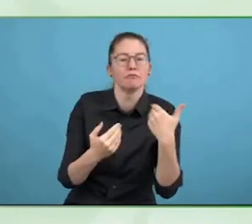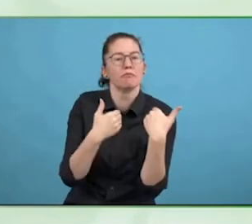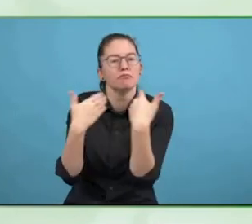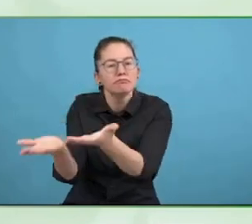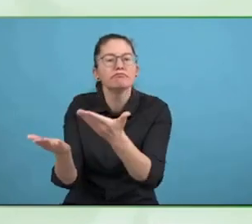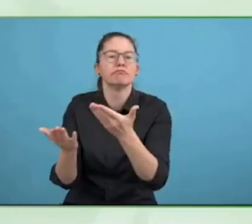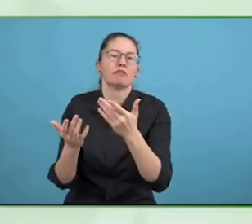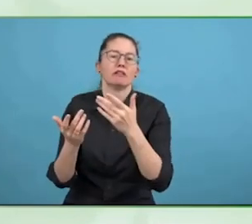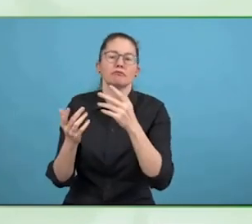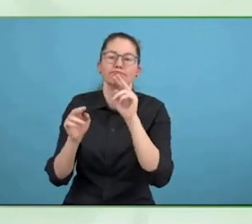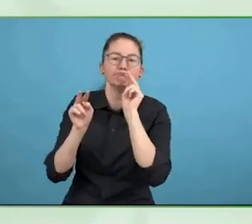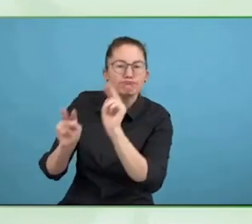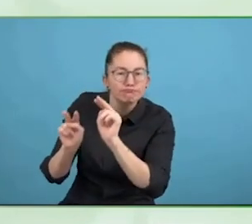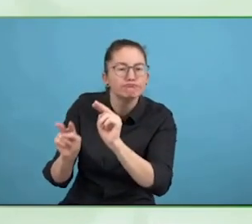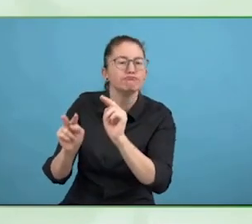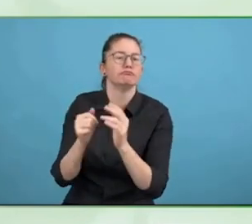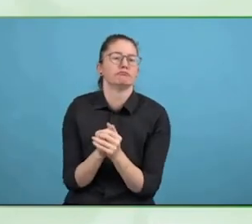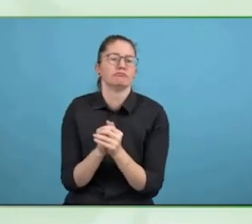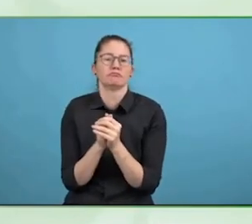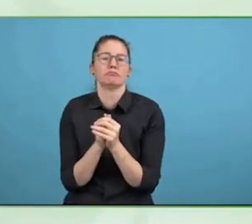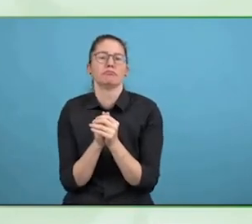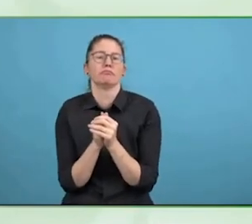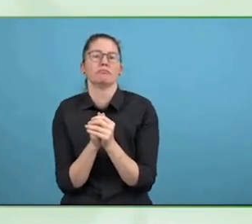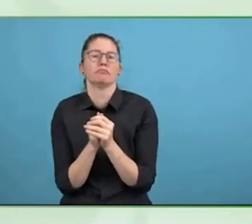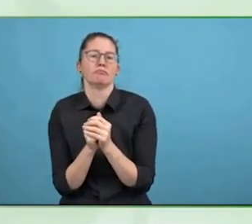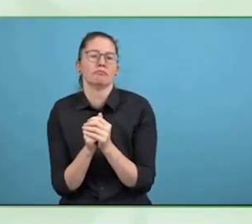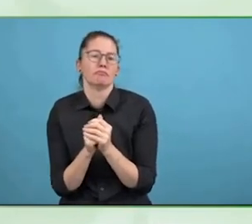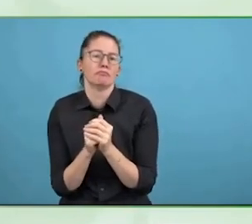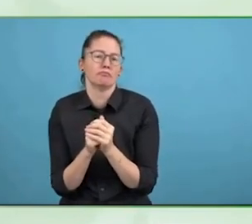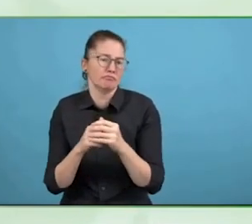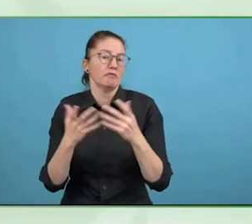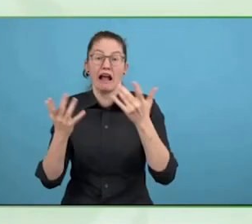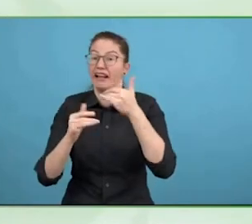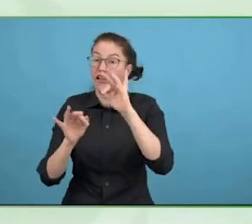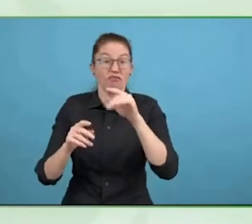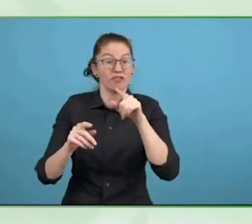There are often huge arguments in court on behalf of the person with